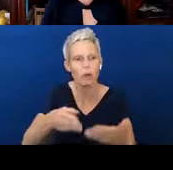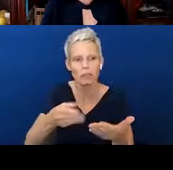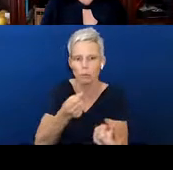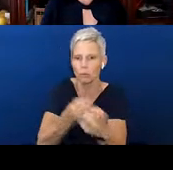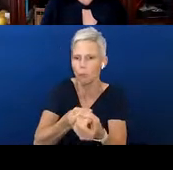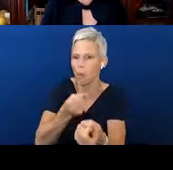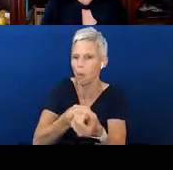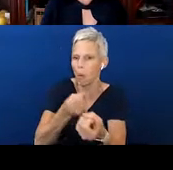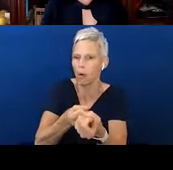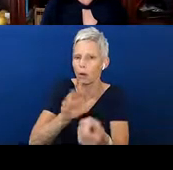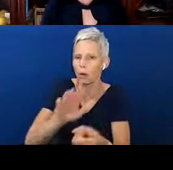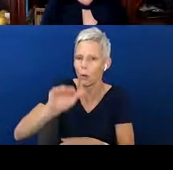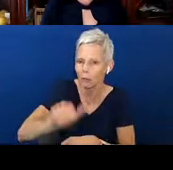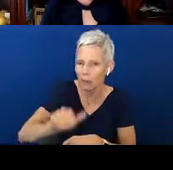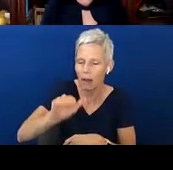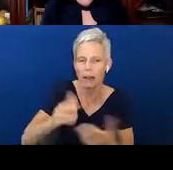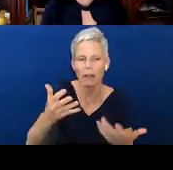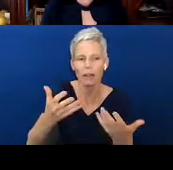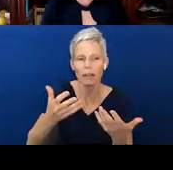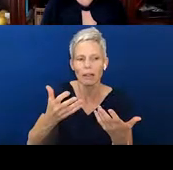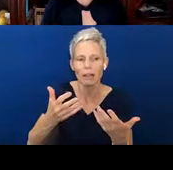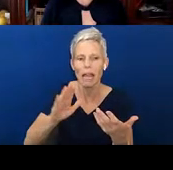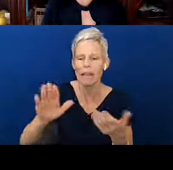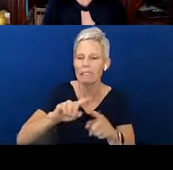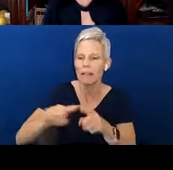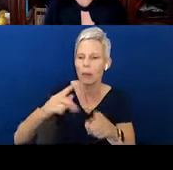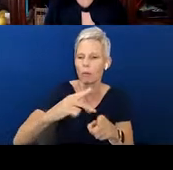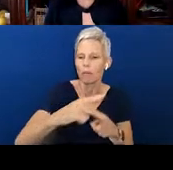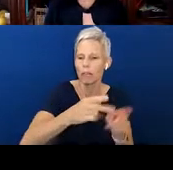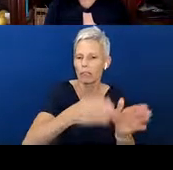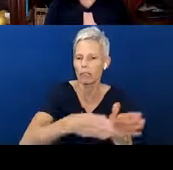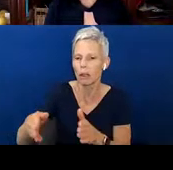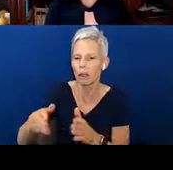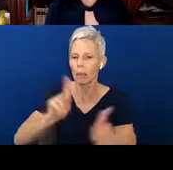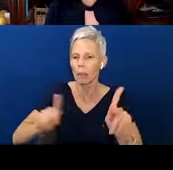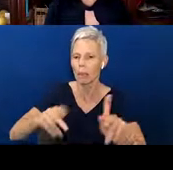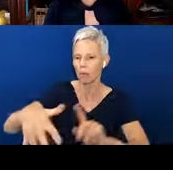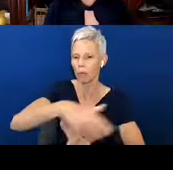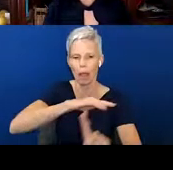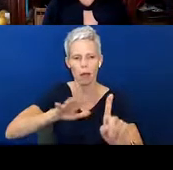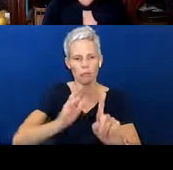your child and your and professionals around you during this pandemic. And we also have